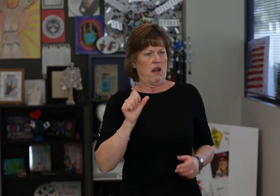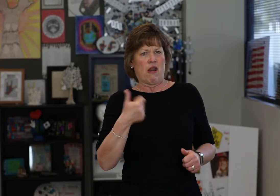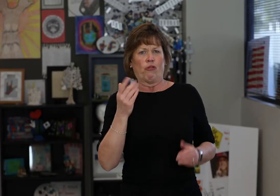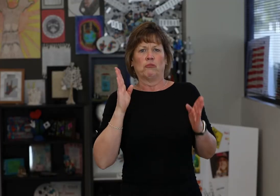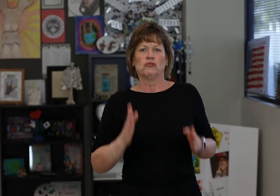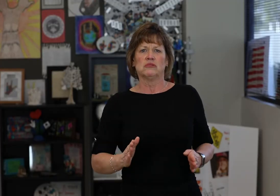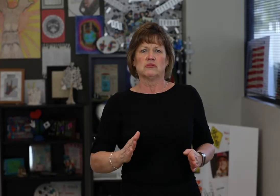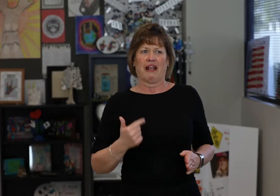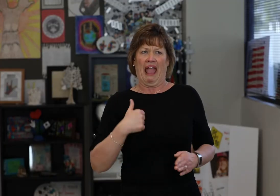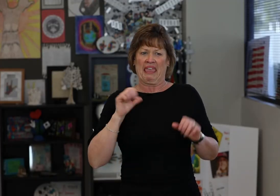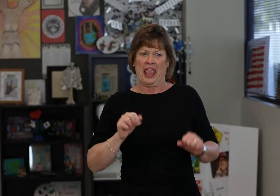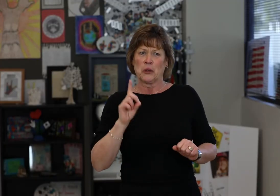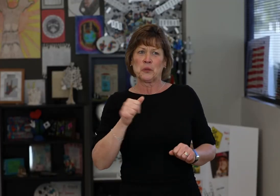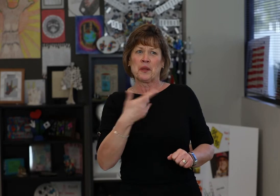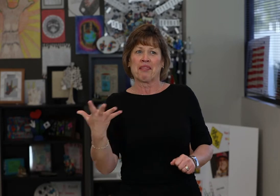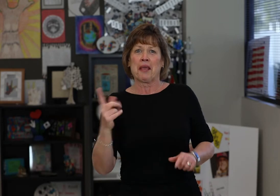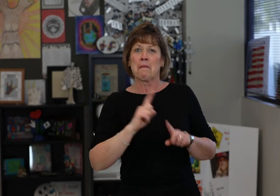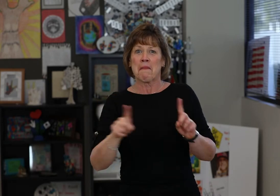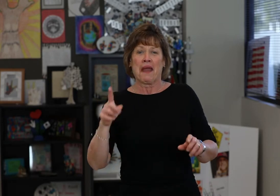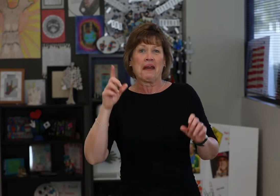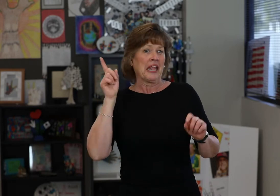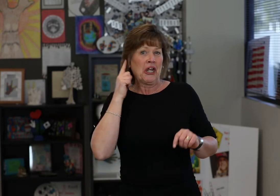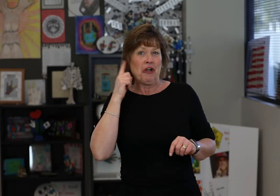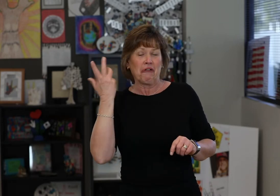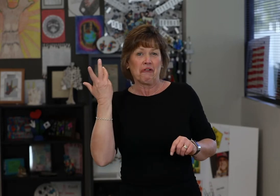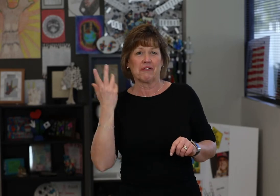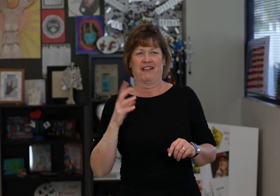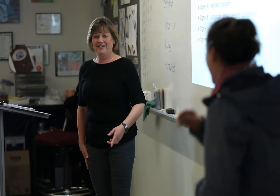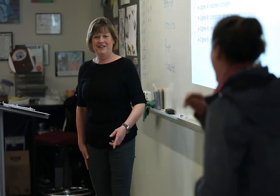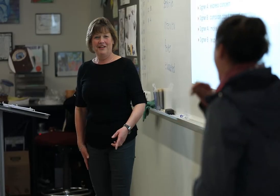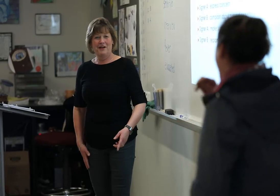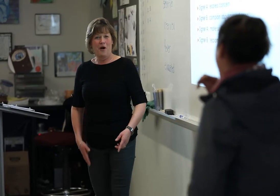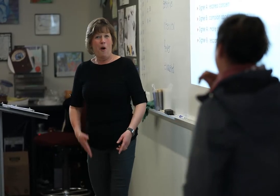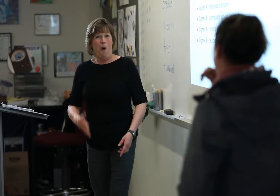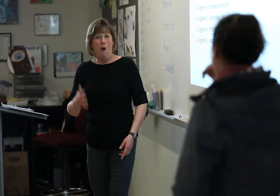just another person. I can do anything they can I just can't hear and I provide